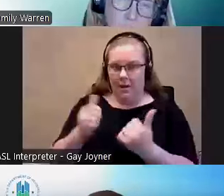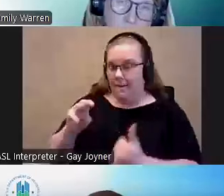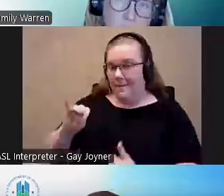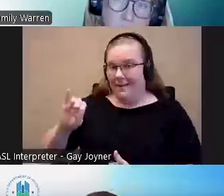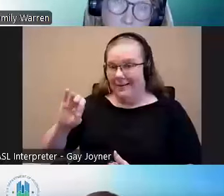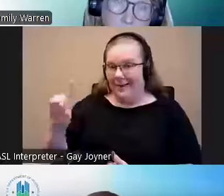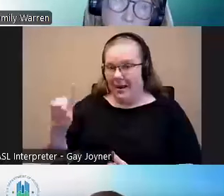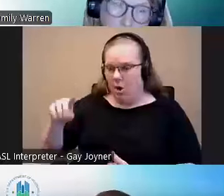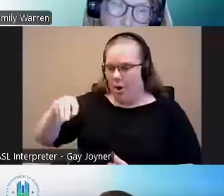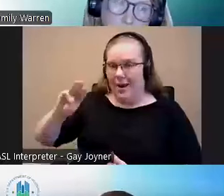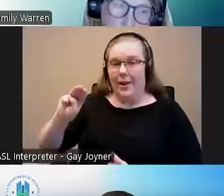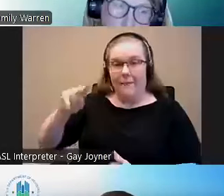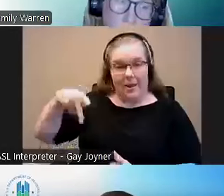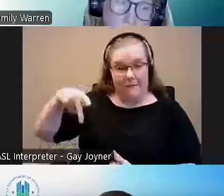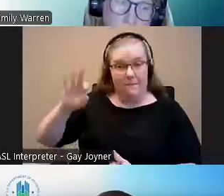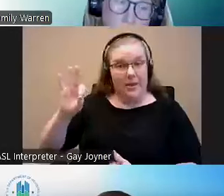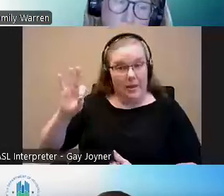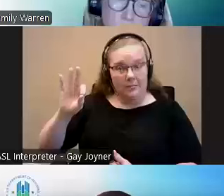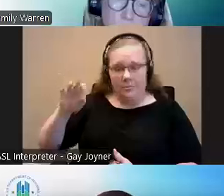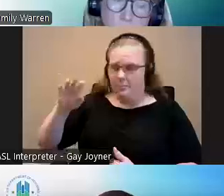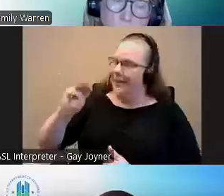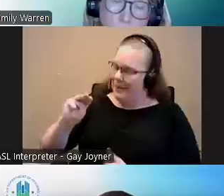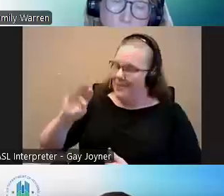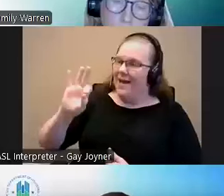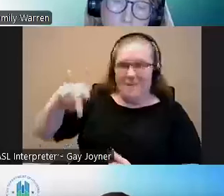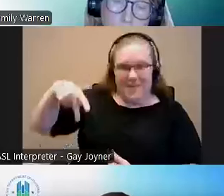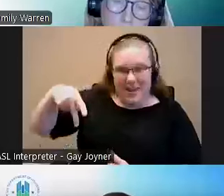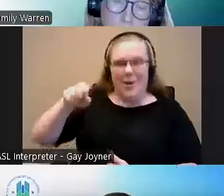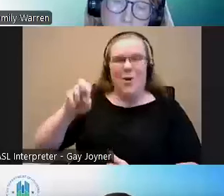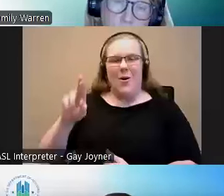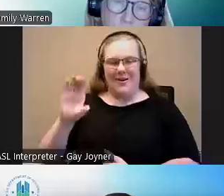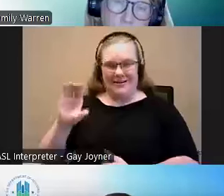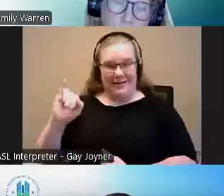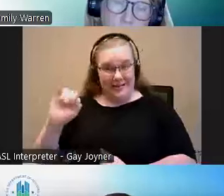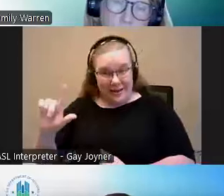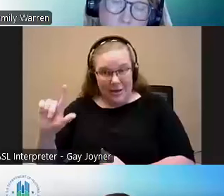MFP program, or a Centers for Independent Living or homelessness continuing of care.